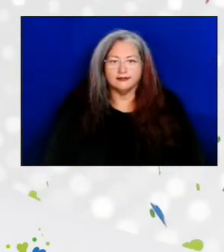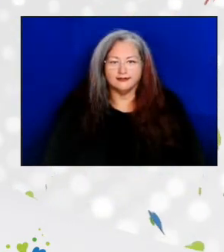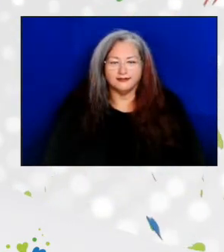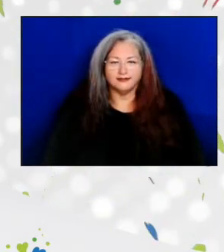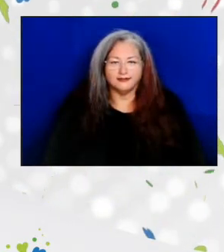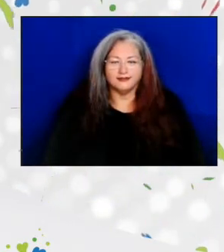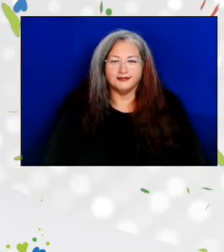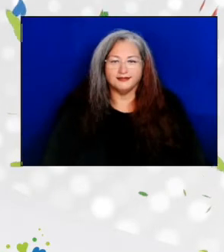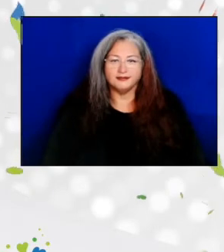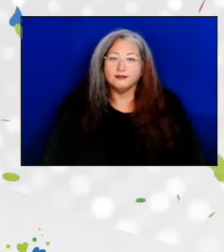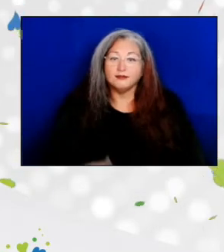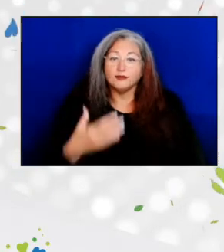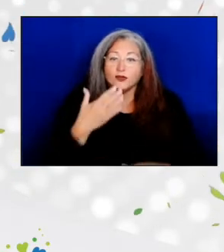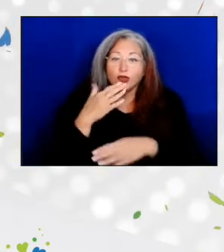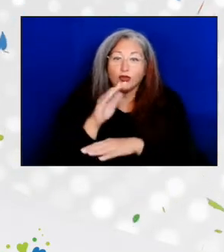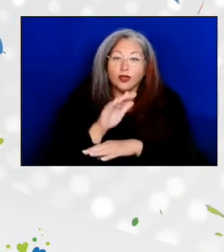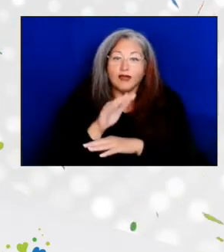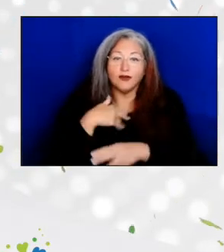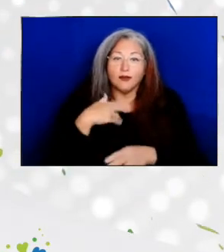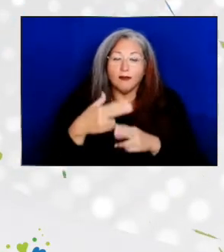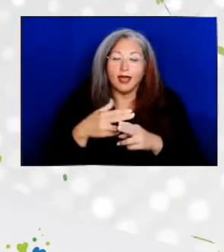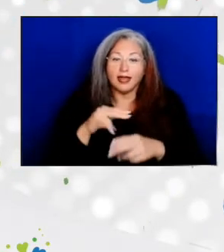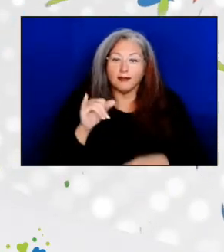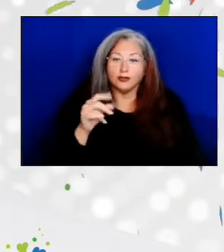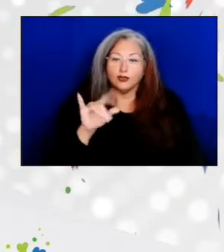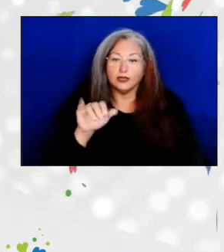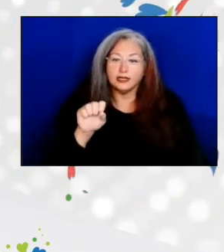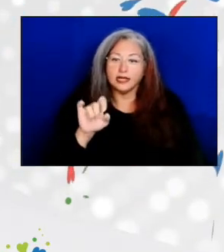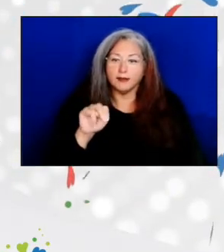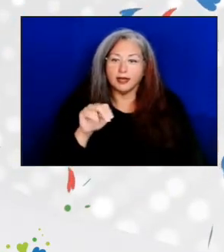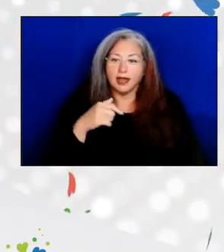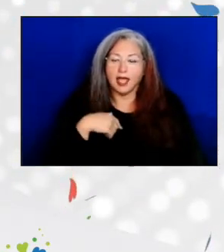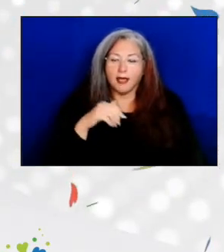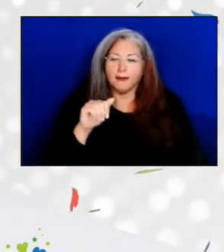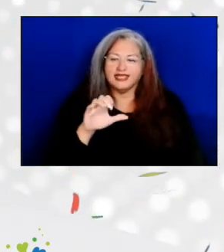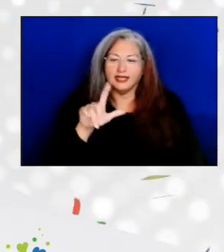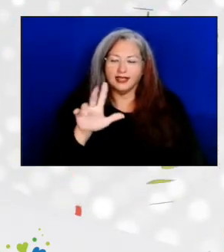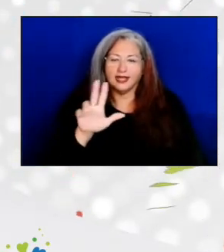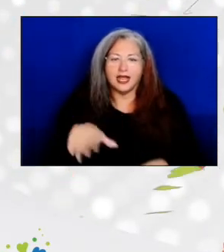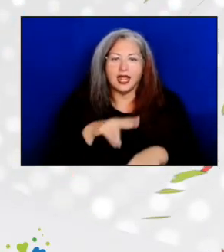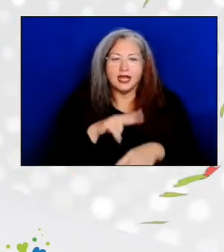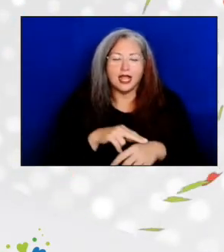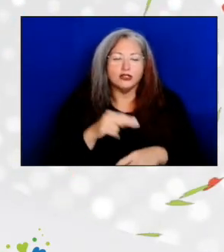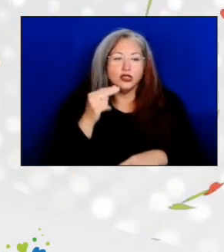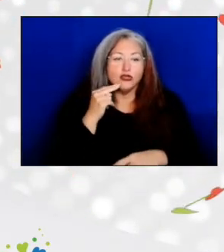Good afternoon, my name is Judy Simon and I'm ACL's National Nutritionist.